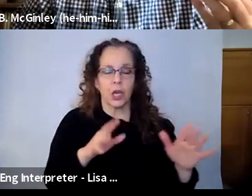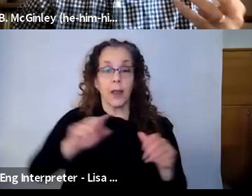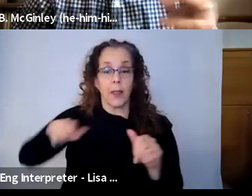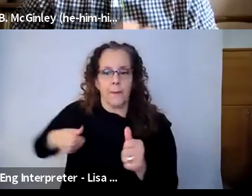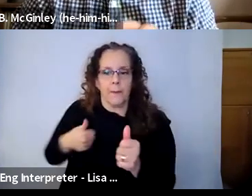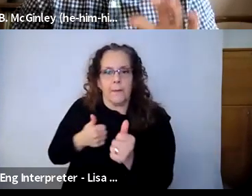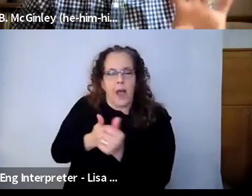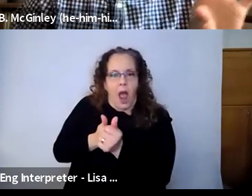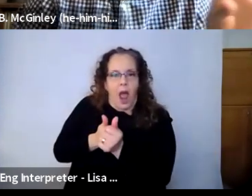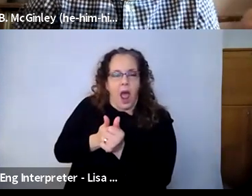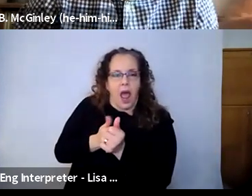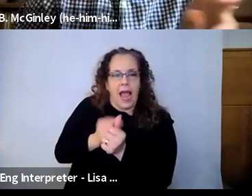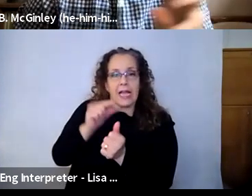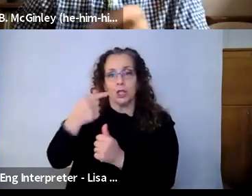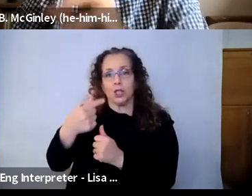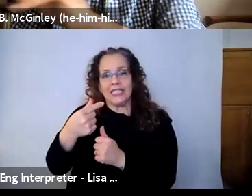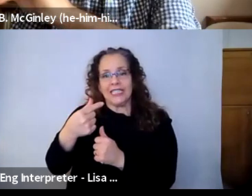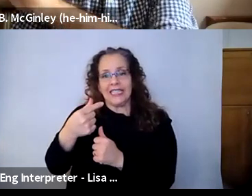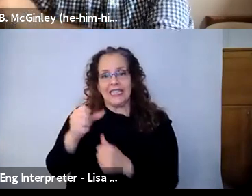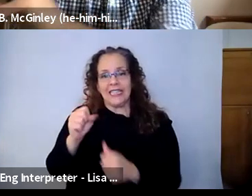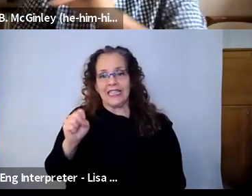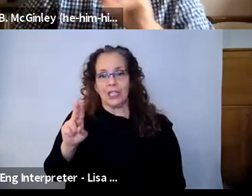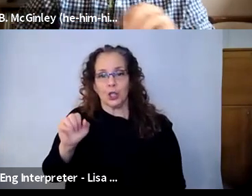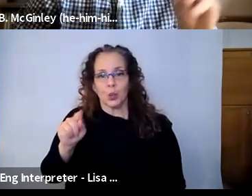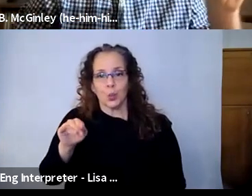what types of G Suite accounts can access the different